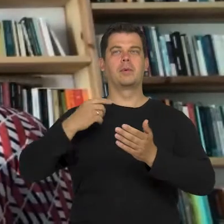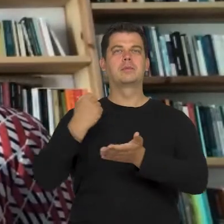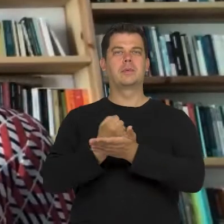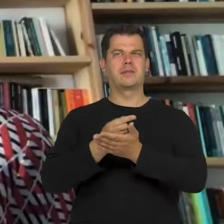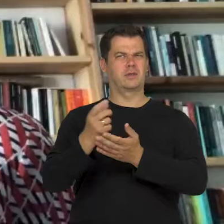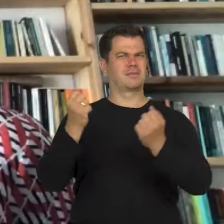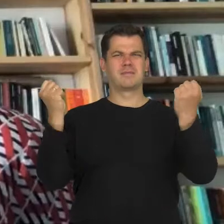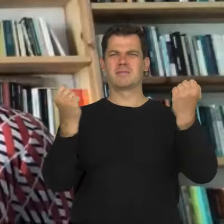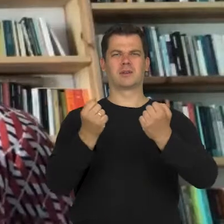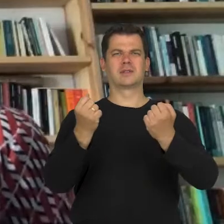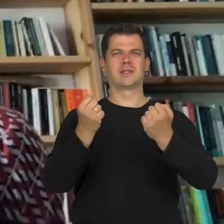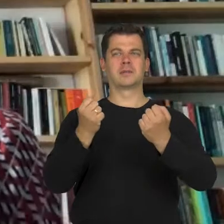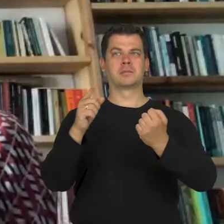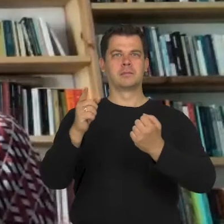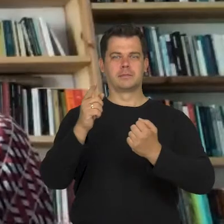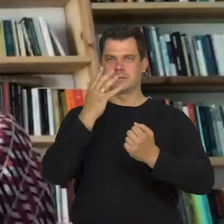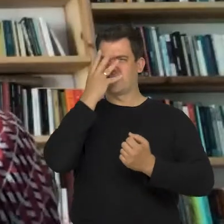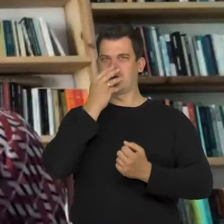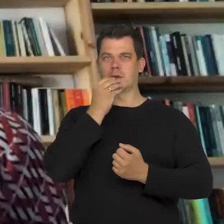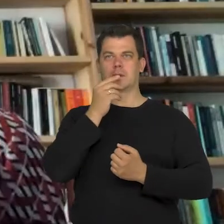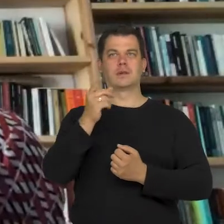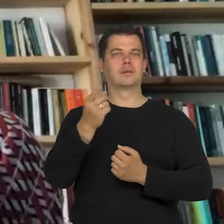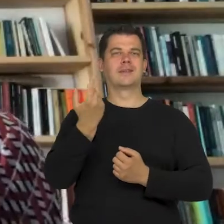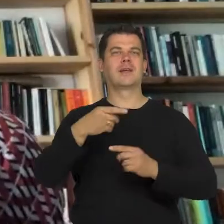of exceeding the norms of looking.